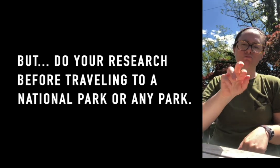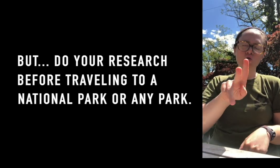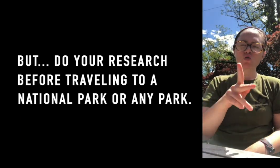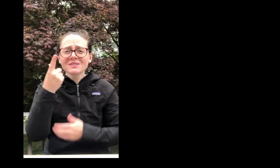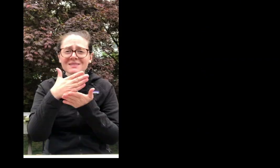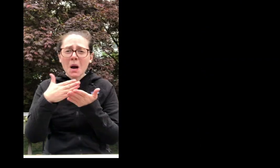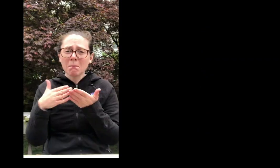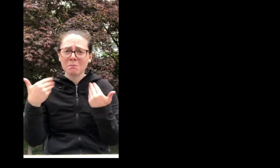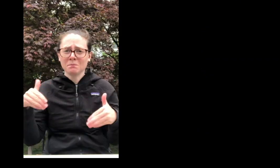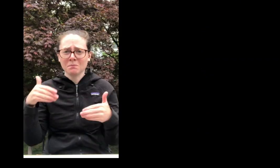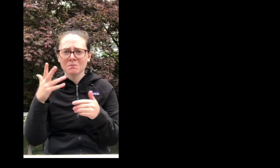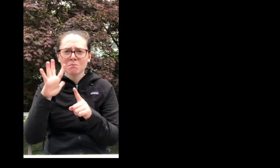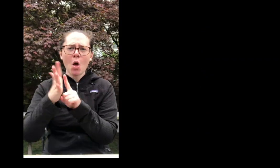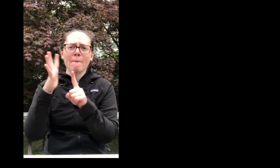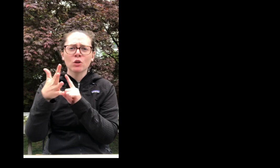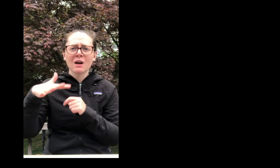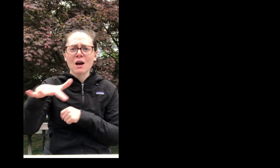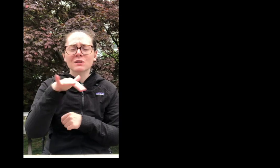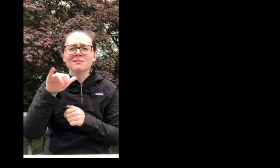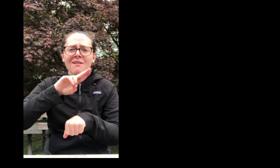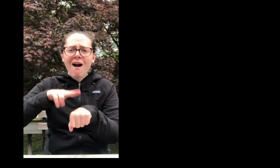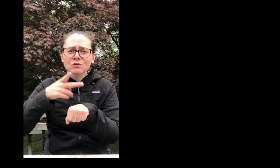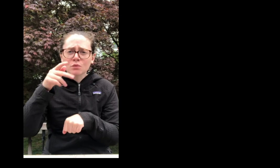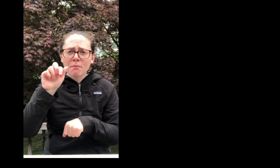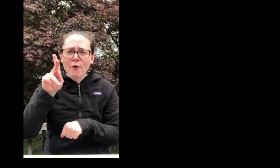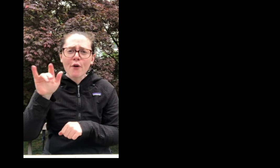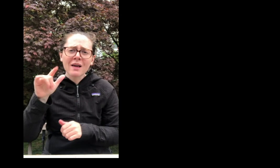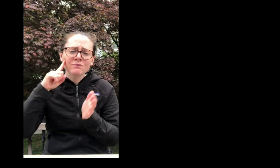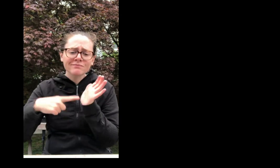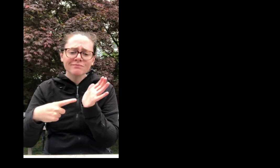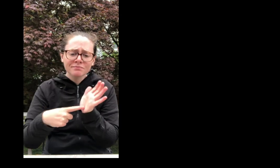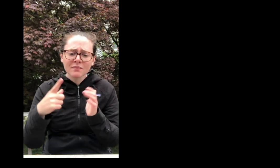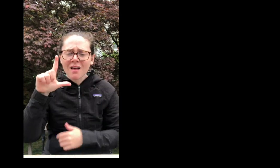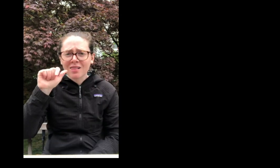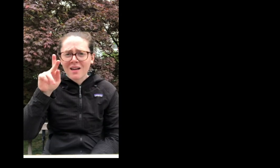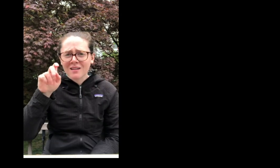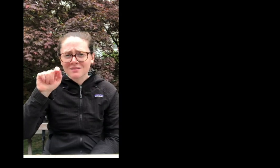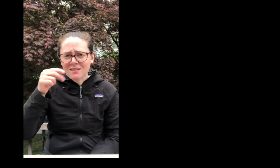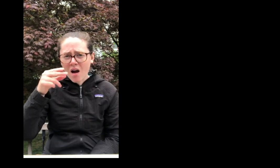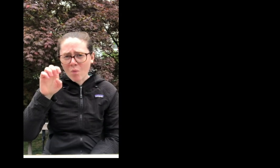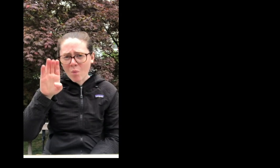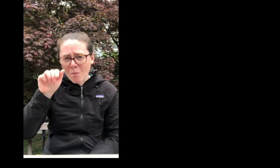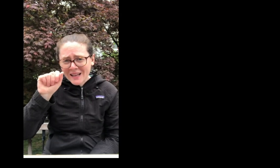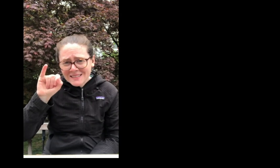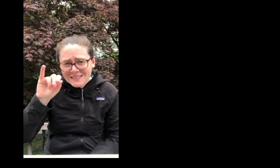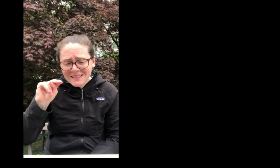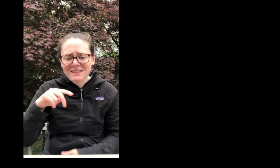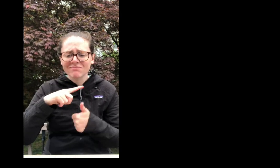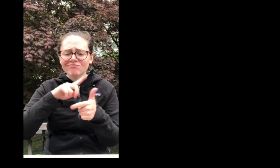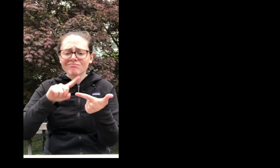Lots of popular parks like Lake Tahoe Basin, Joshua Tree National Park,